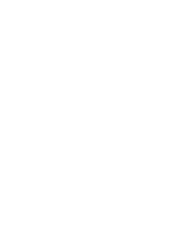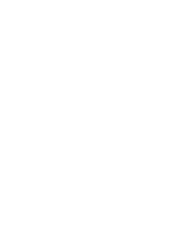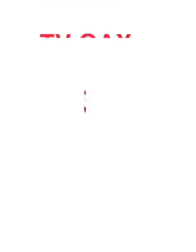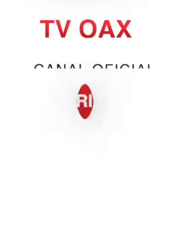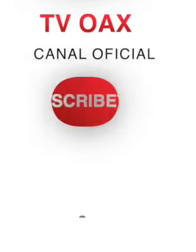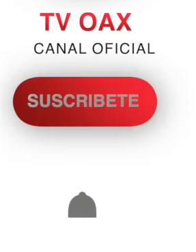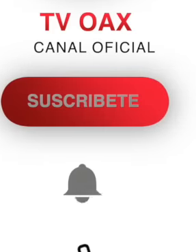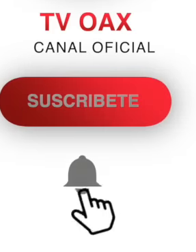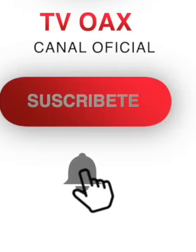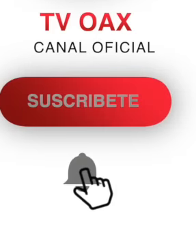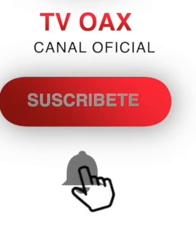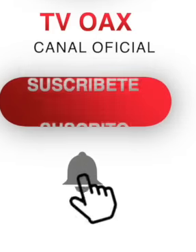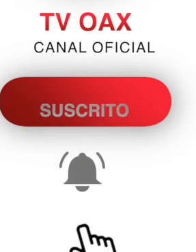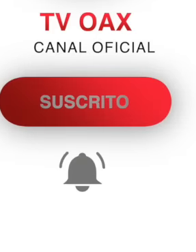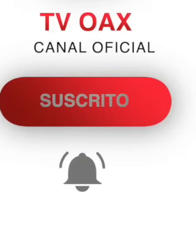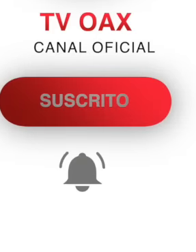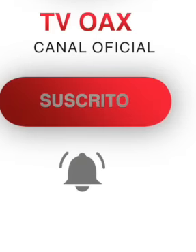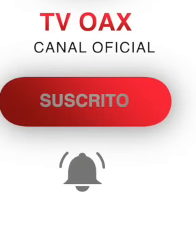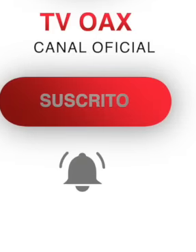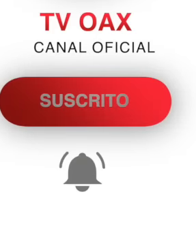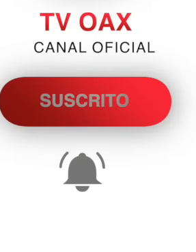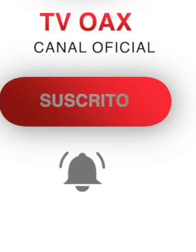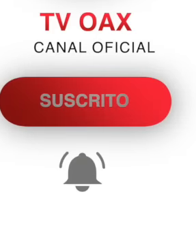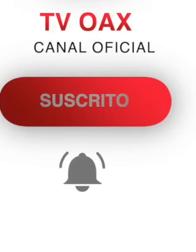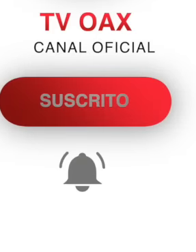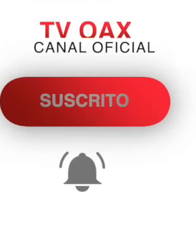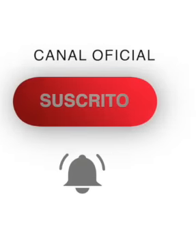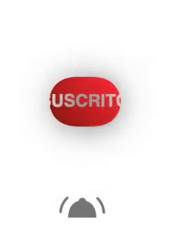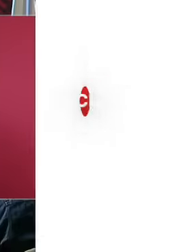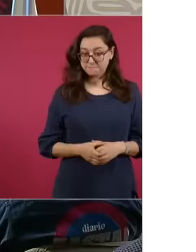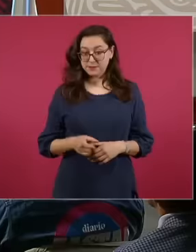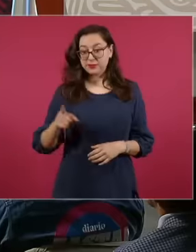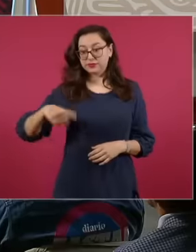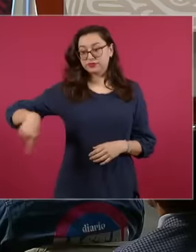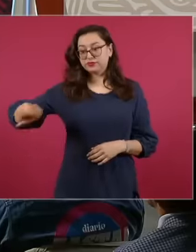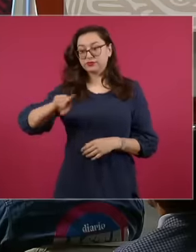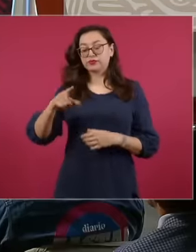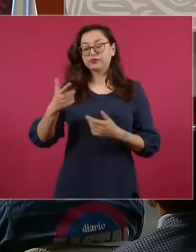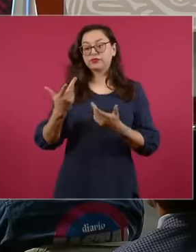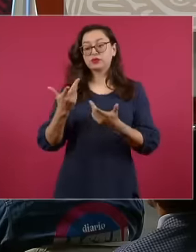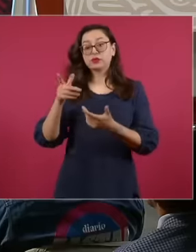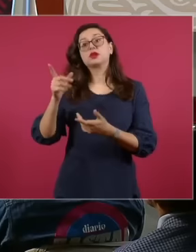legislators to approve them